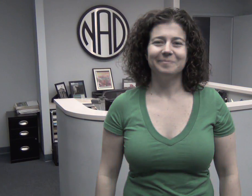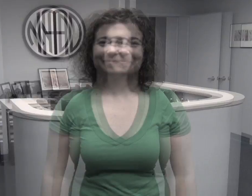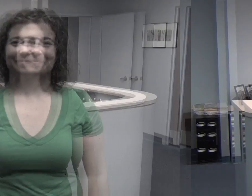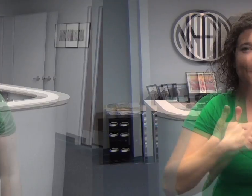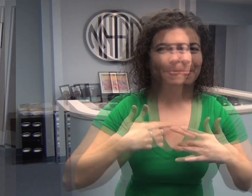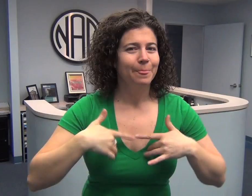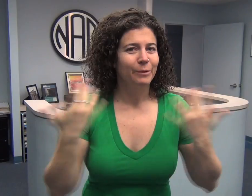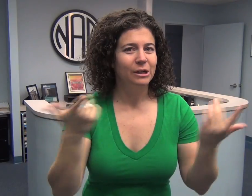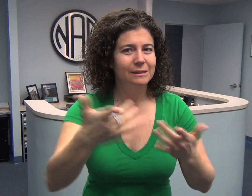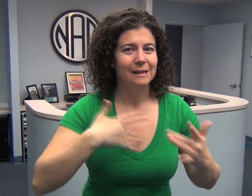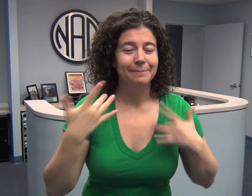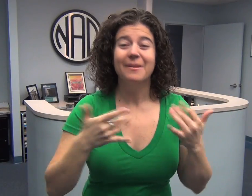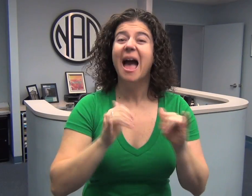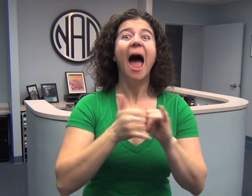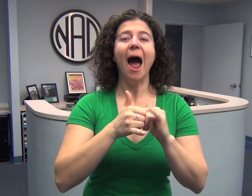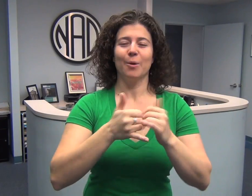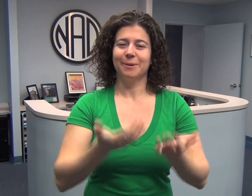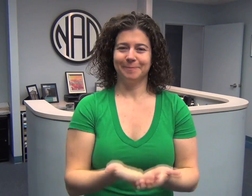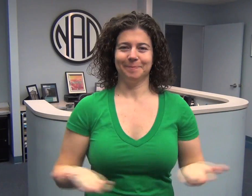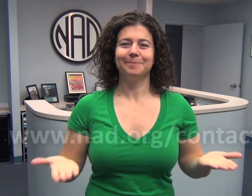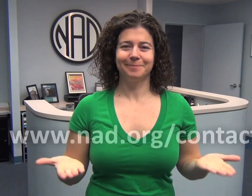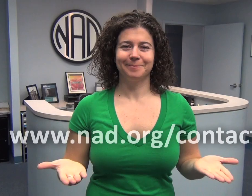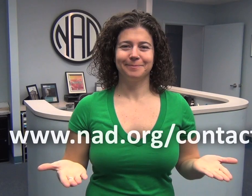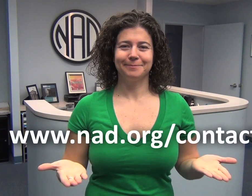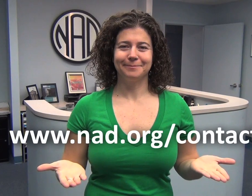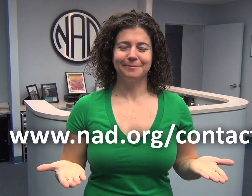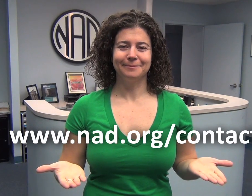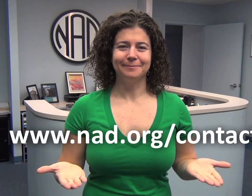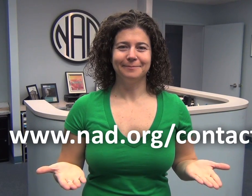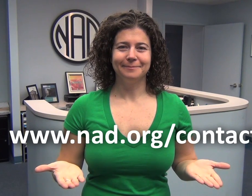I’m thrilled you’re as excited as I am. You can submit names at this URL address…